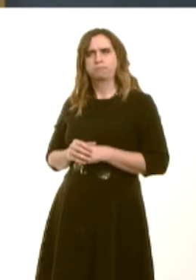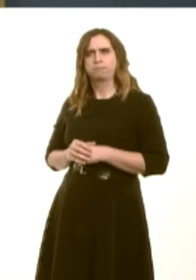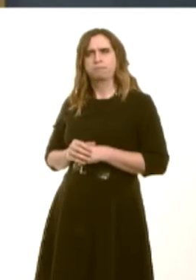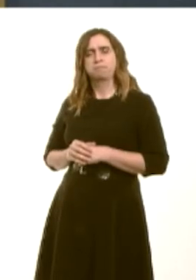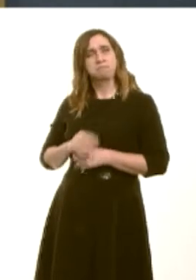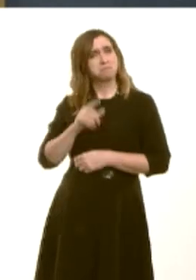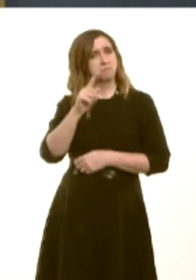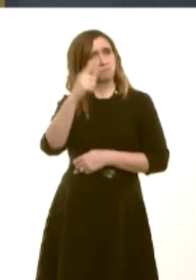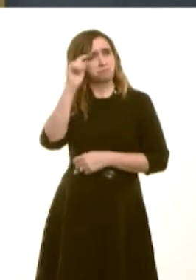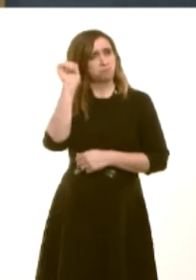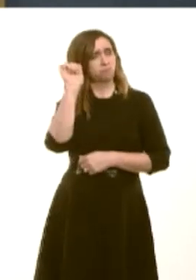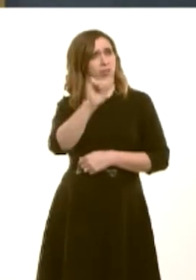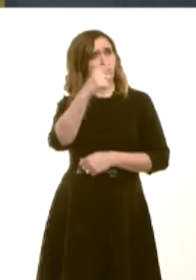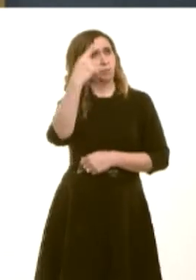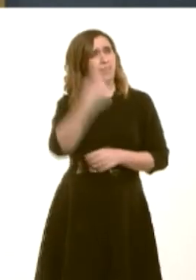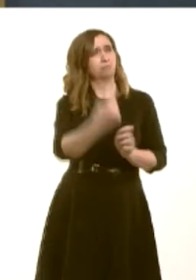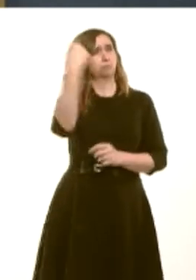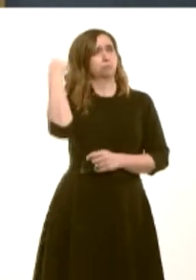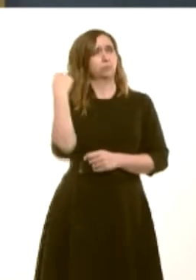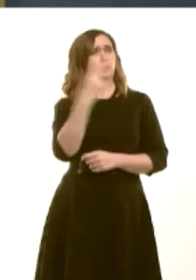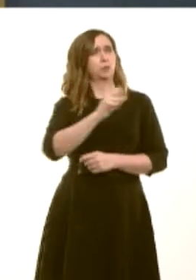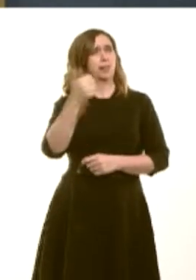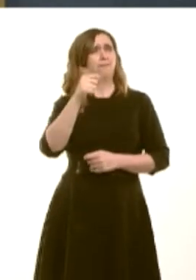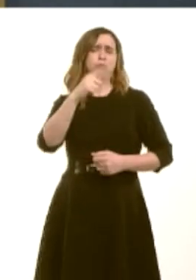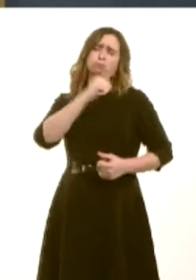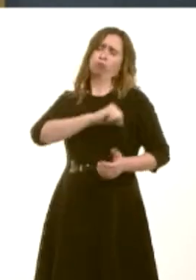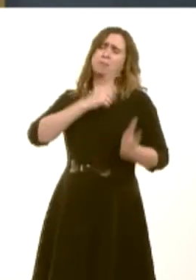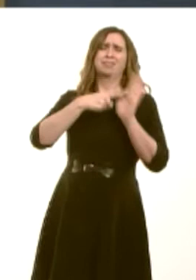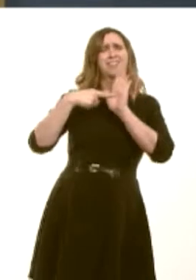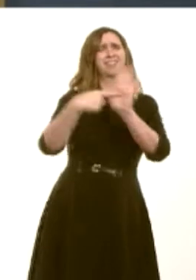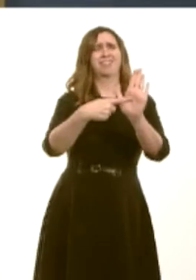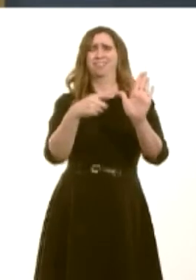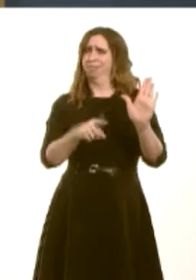pre-election promise back in 2011 was just an undeliverable gimmick, or how long will